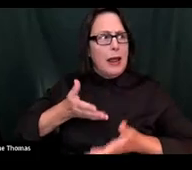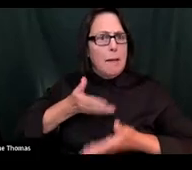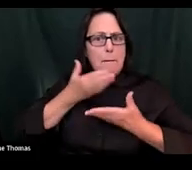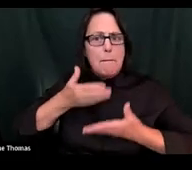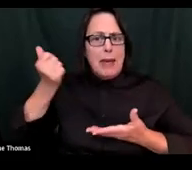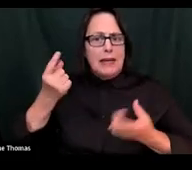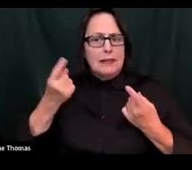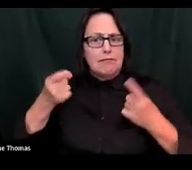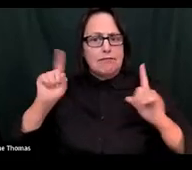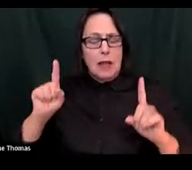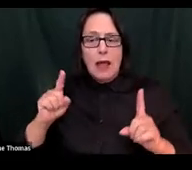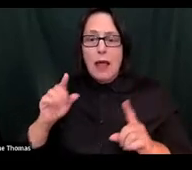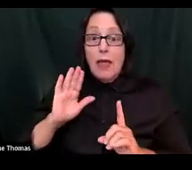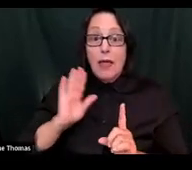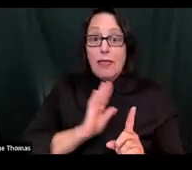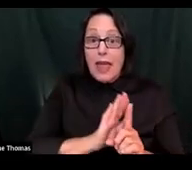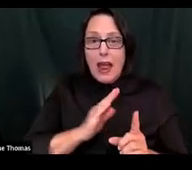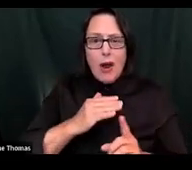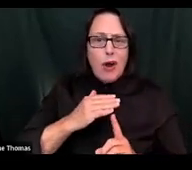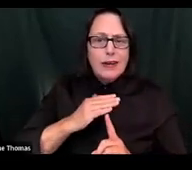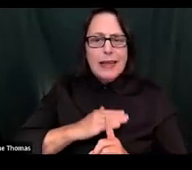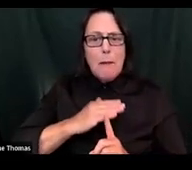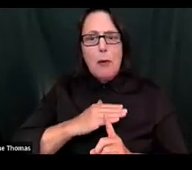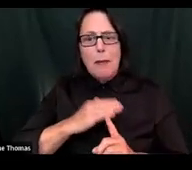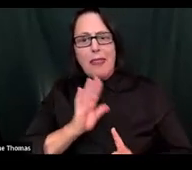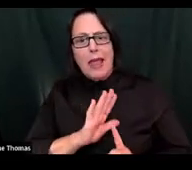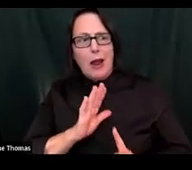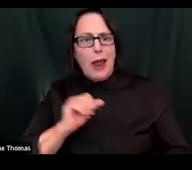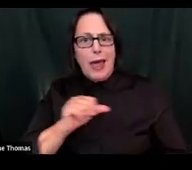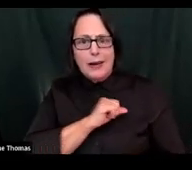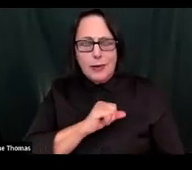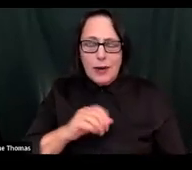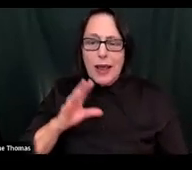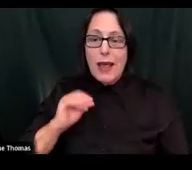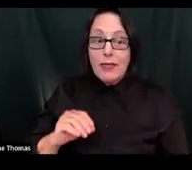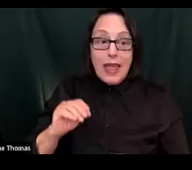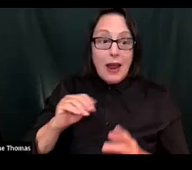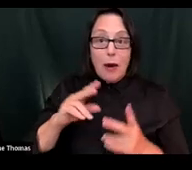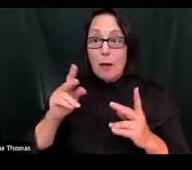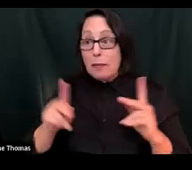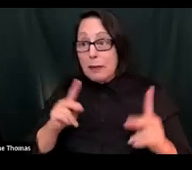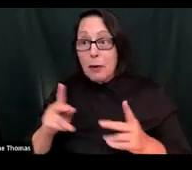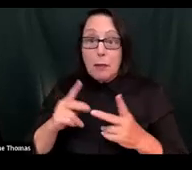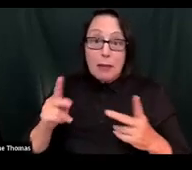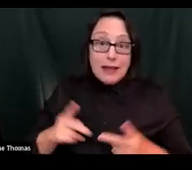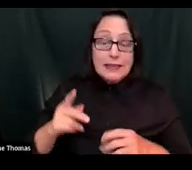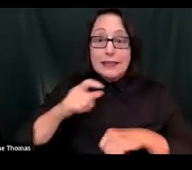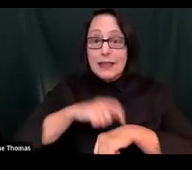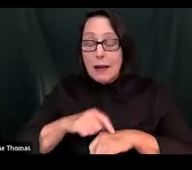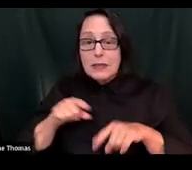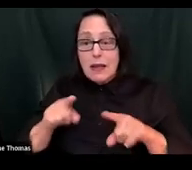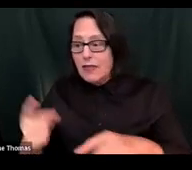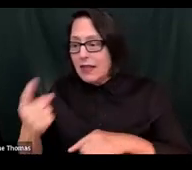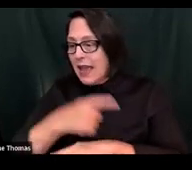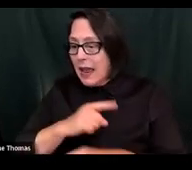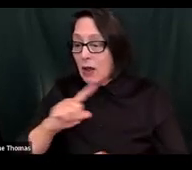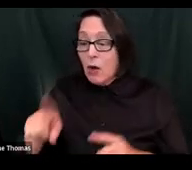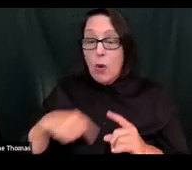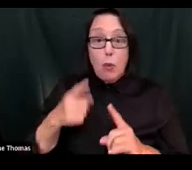Their temperament, cognitive development, activities, places, people and times of the day in which the